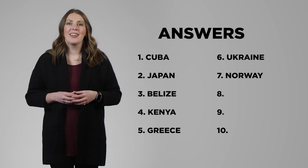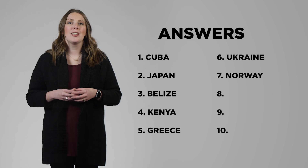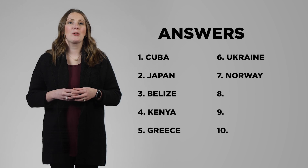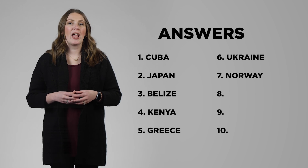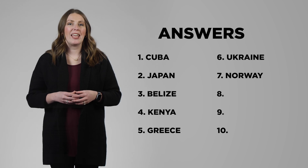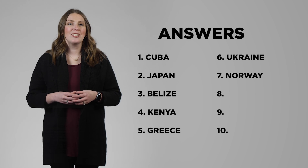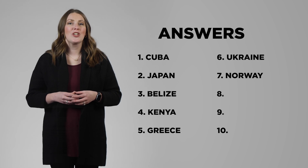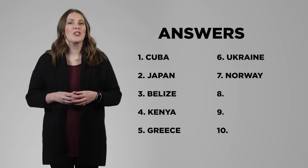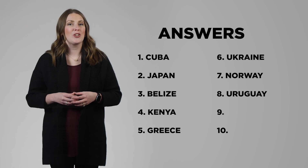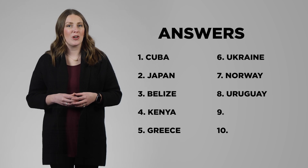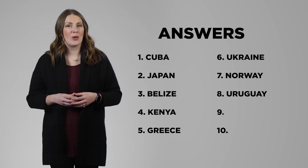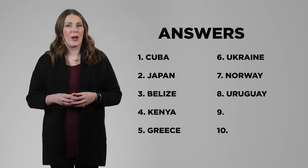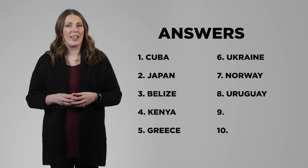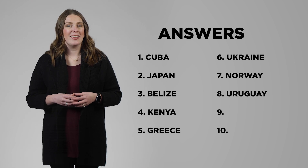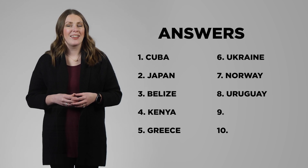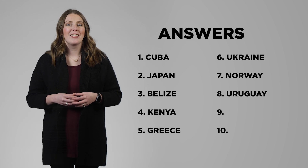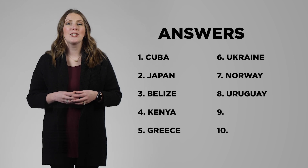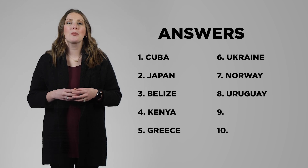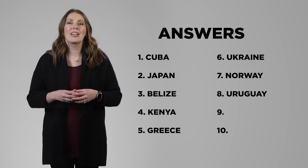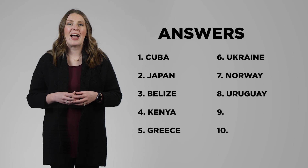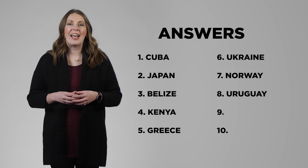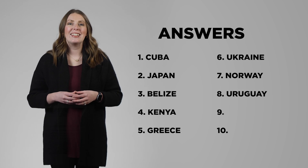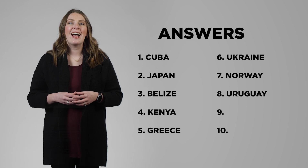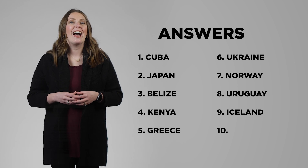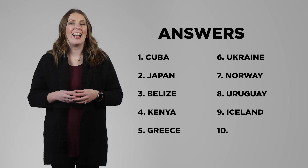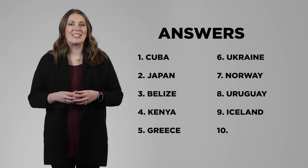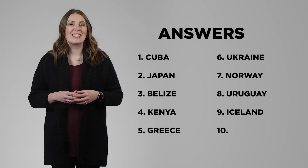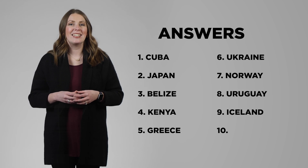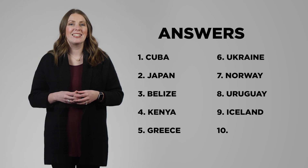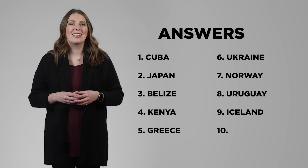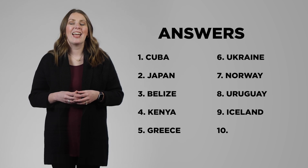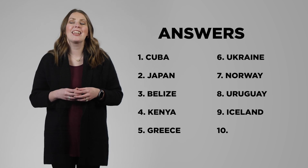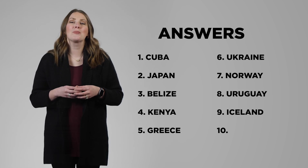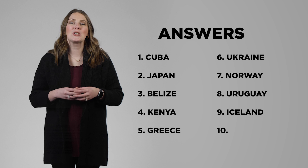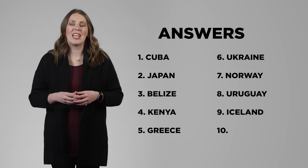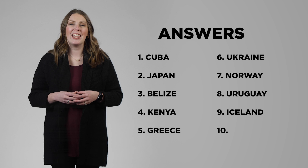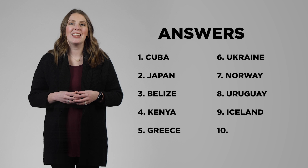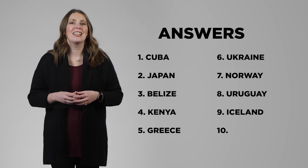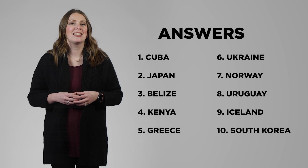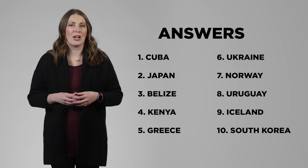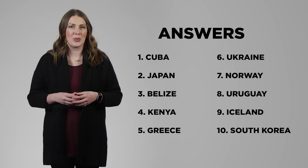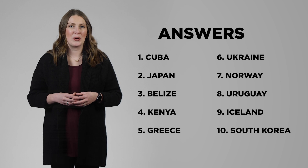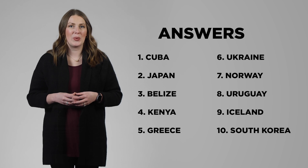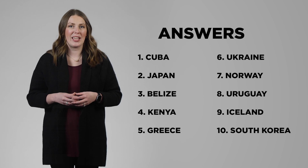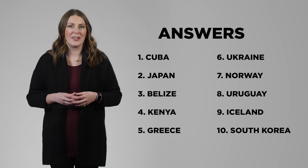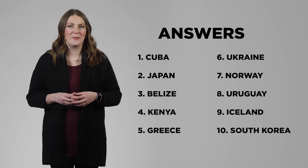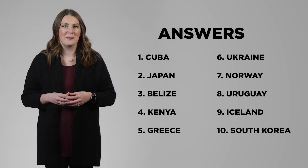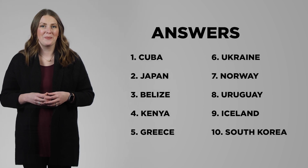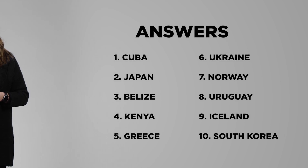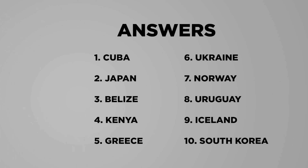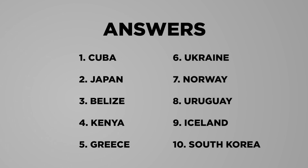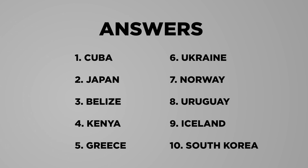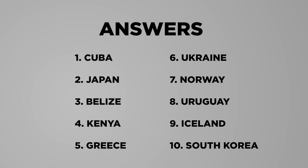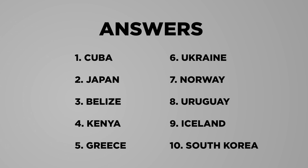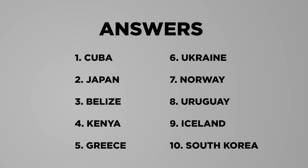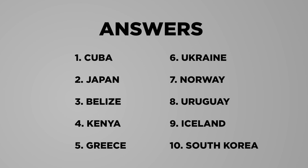Number eight, Uruguay. Number nine, Iceland and number ten, South Korea. Now that you've